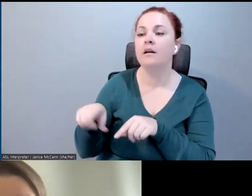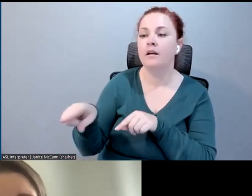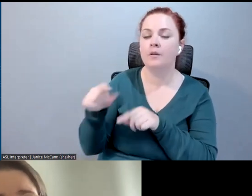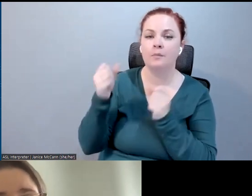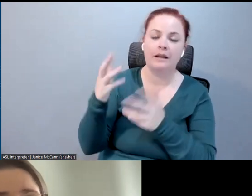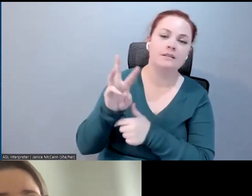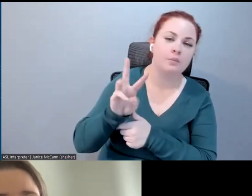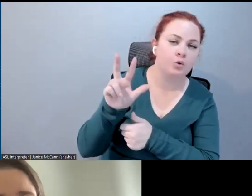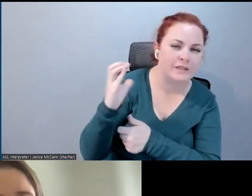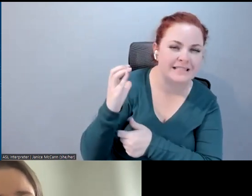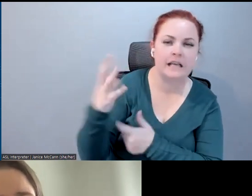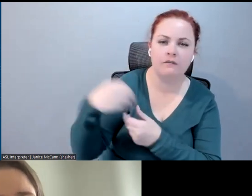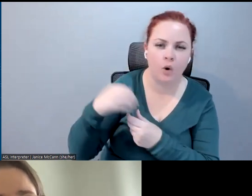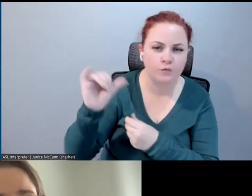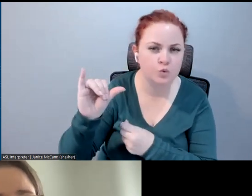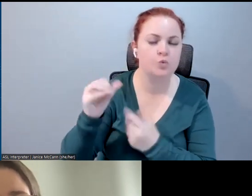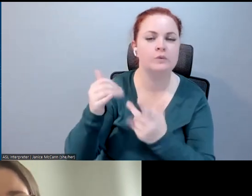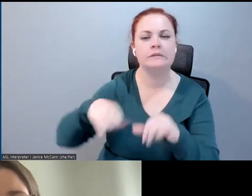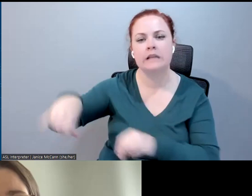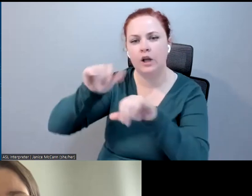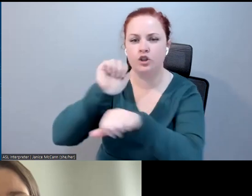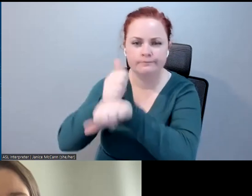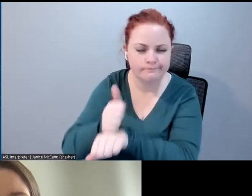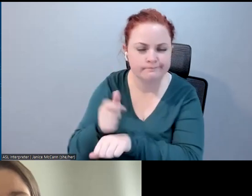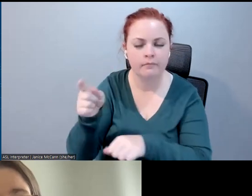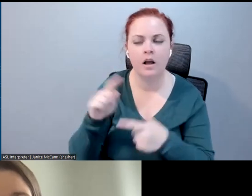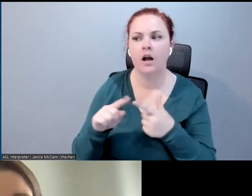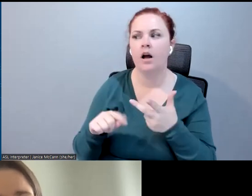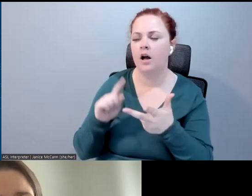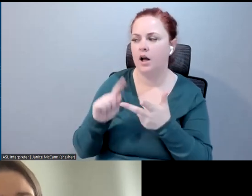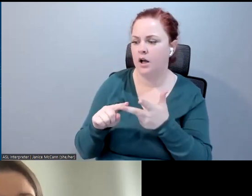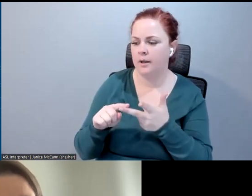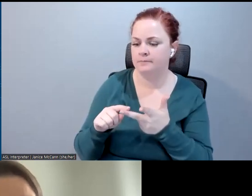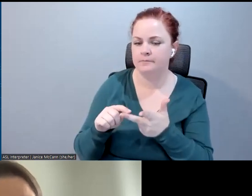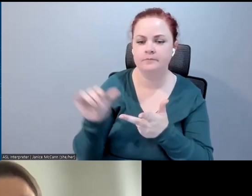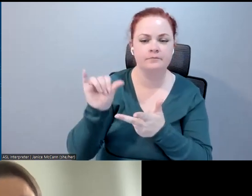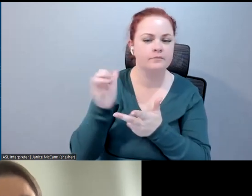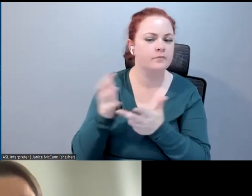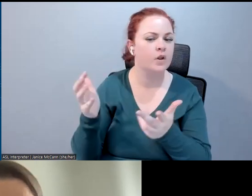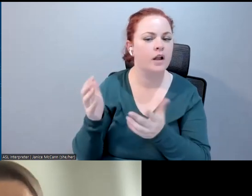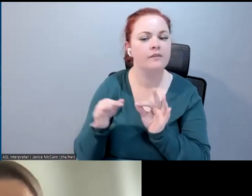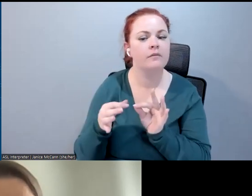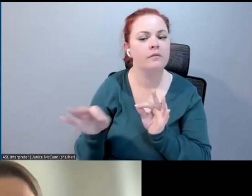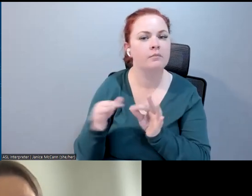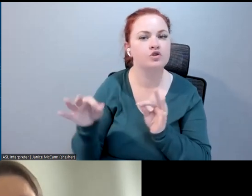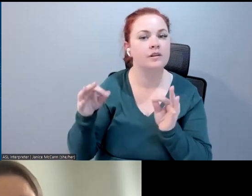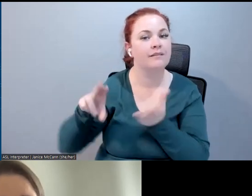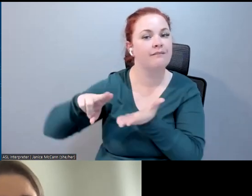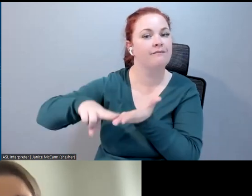been involved, and a lot of captioning vendors, like we have